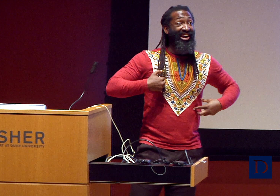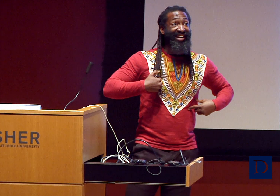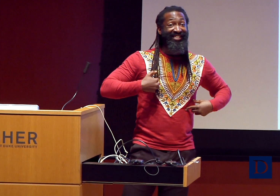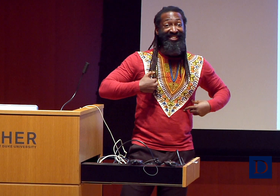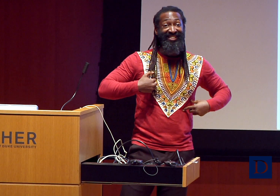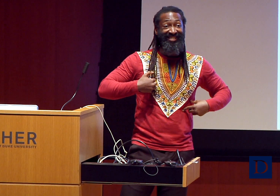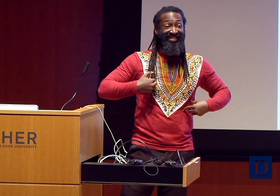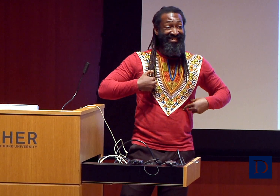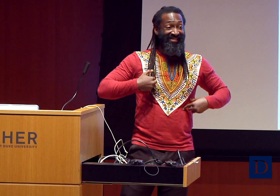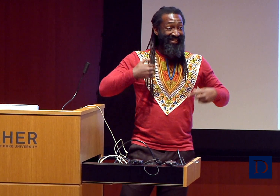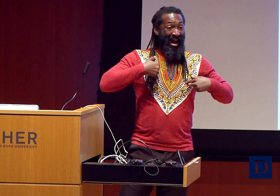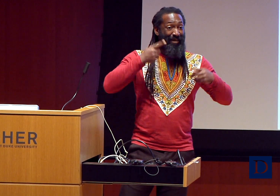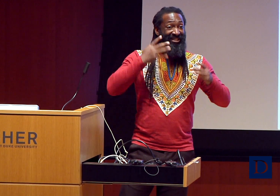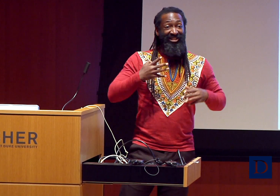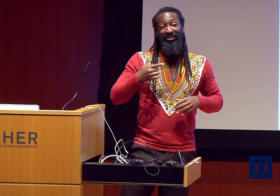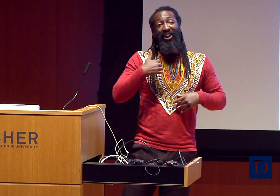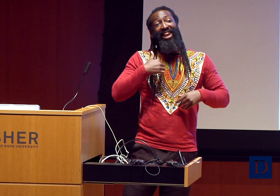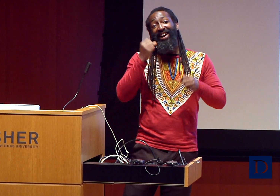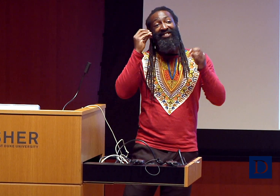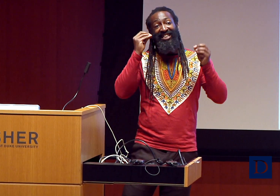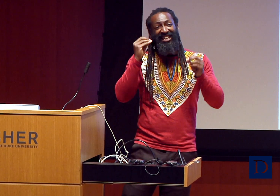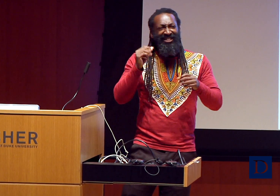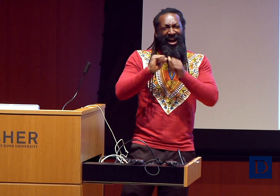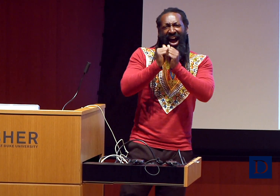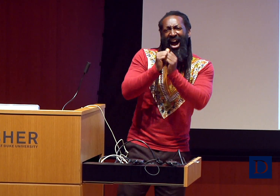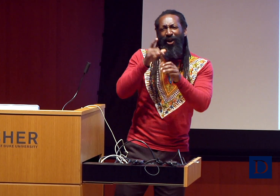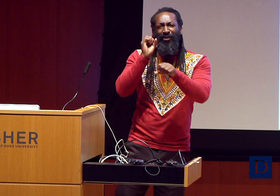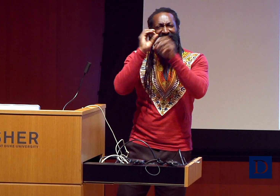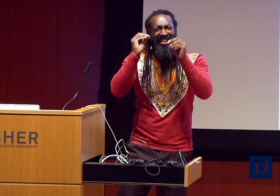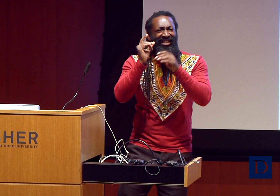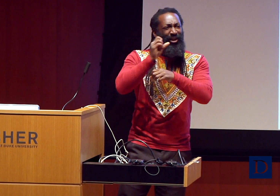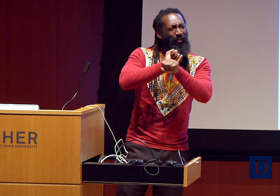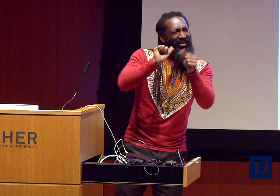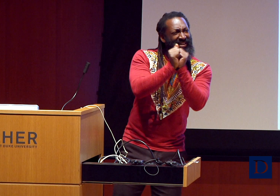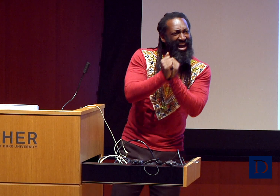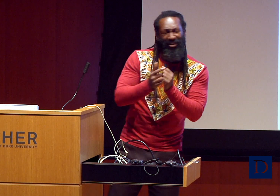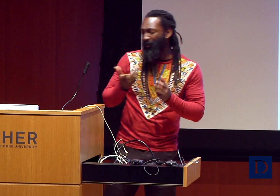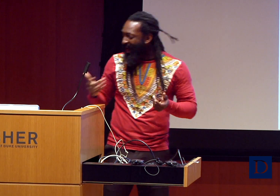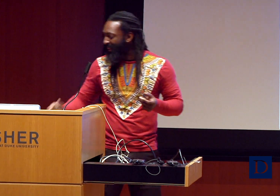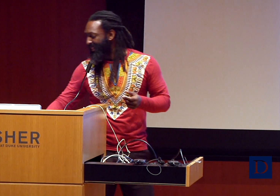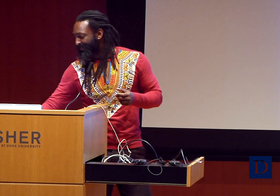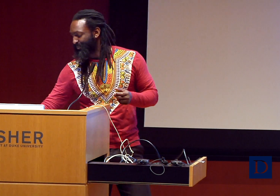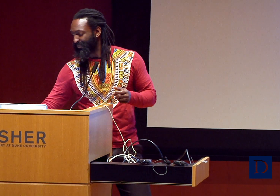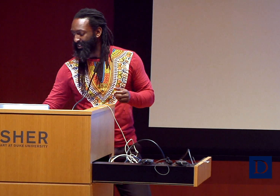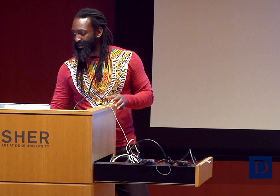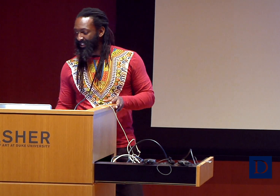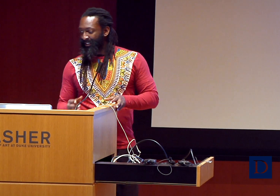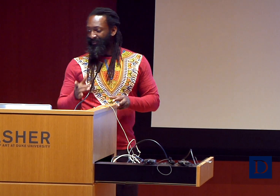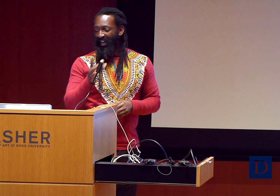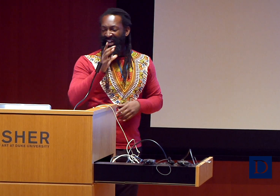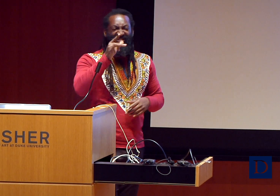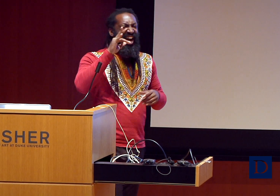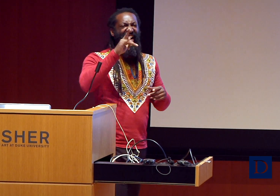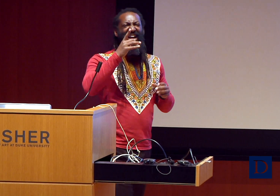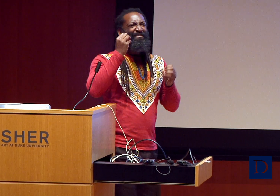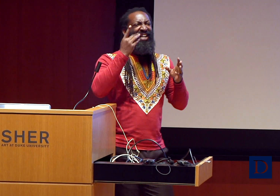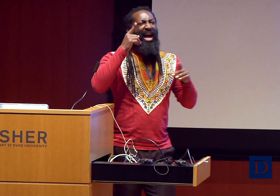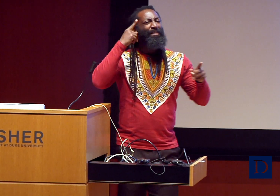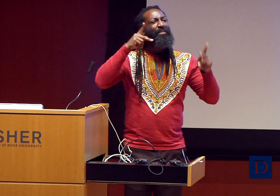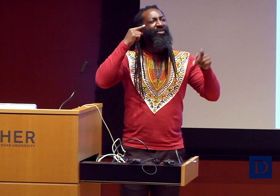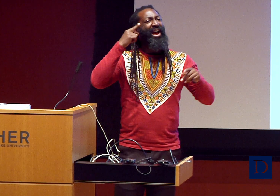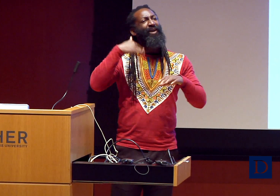And I’m a teacher, right? I’m a teacher, so I love to teach. So I love to teach how we can work together.